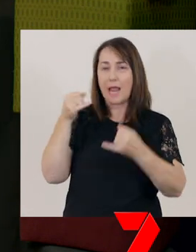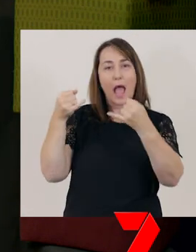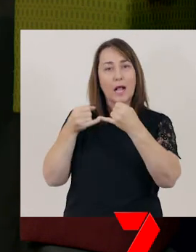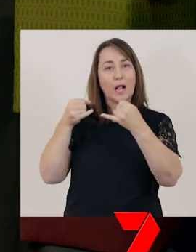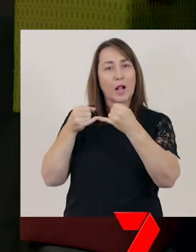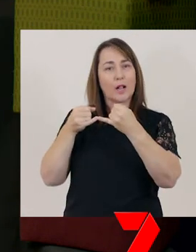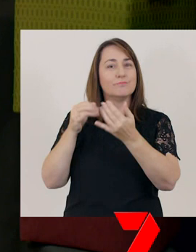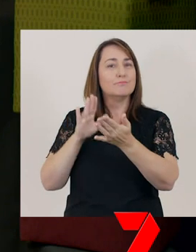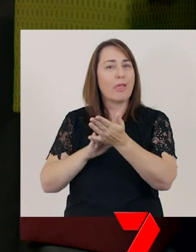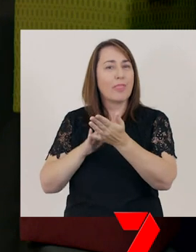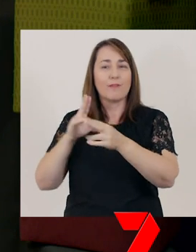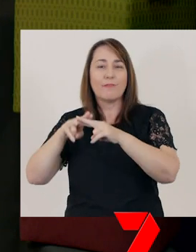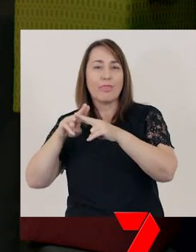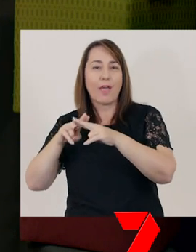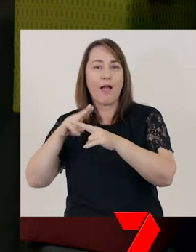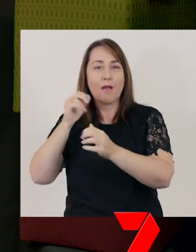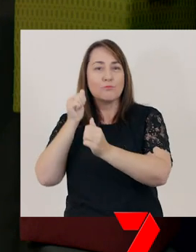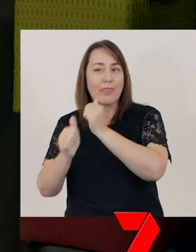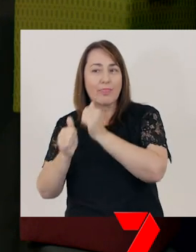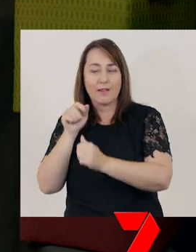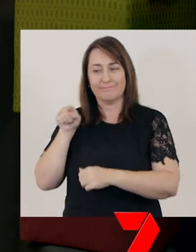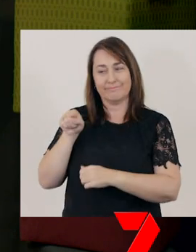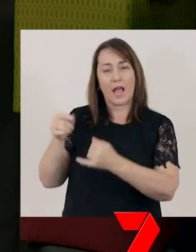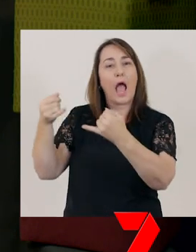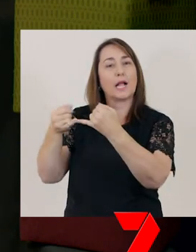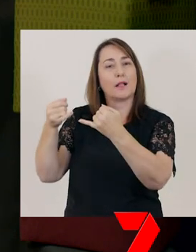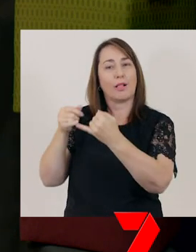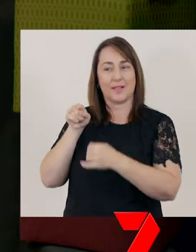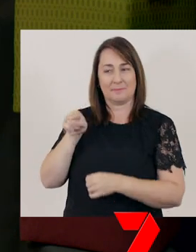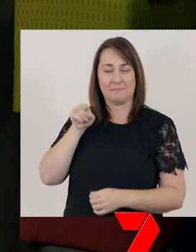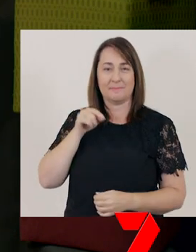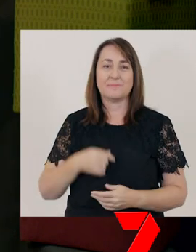Hm. One of these words does not start with the ‘uh’ sound.